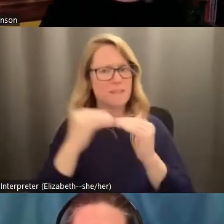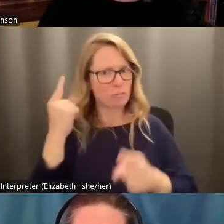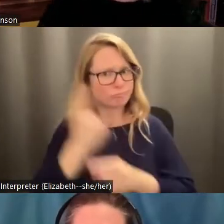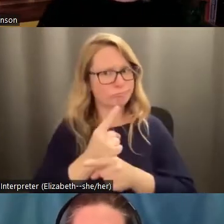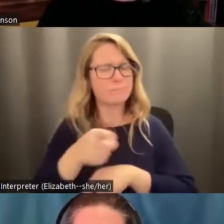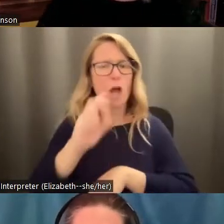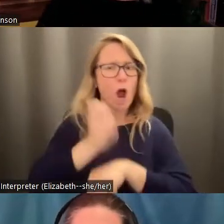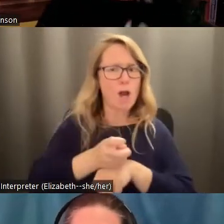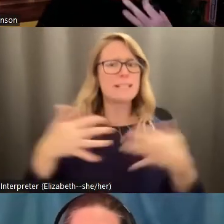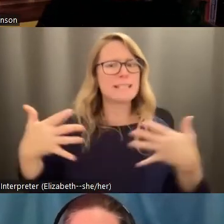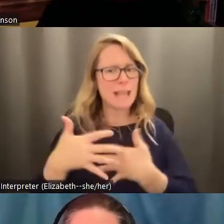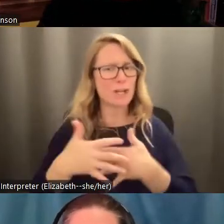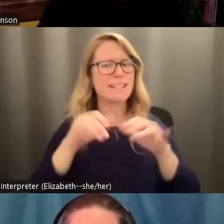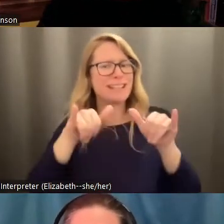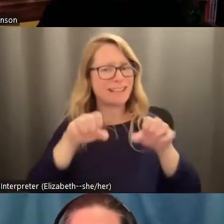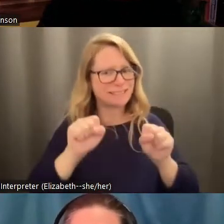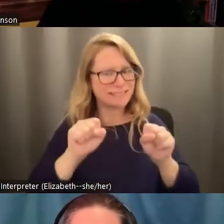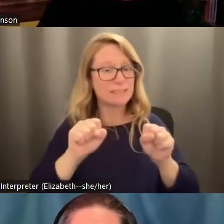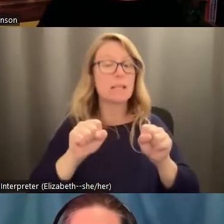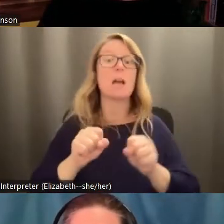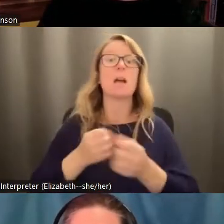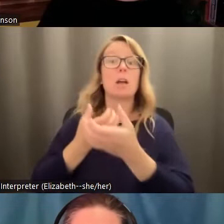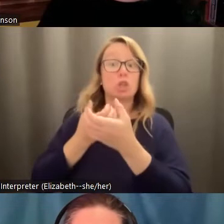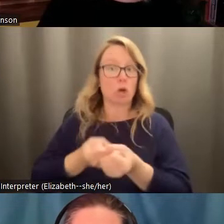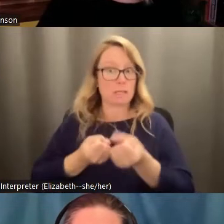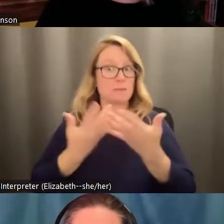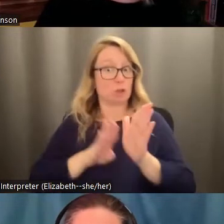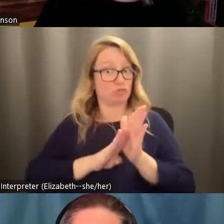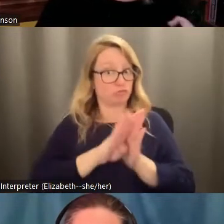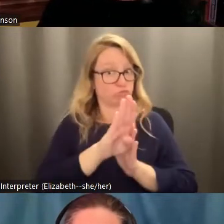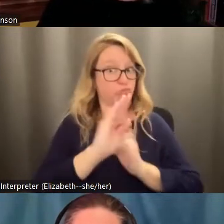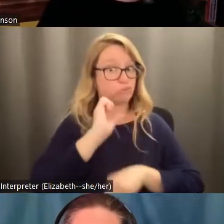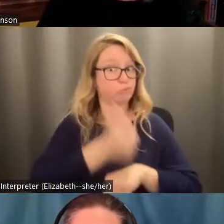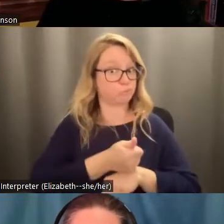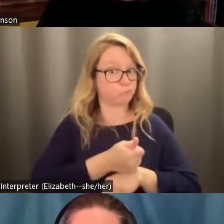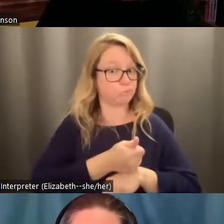scary. And then with that trust established, pivot to actions